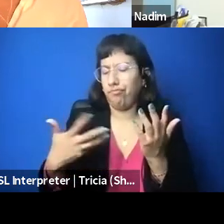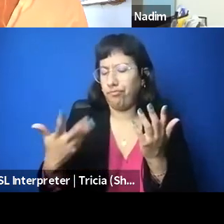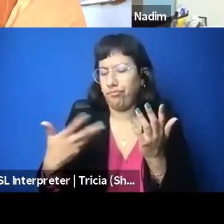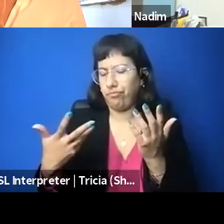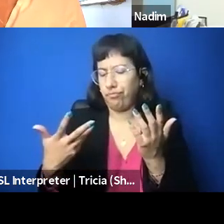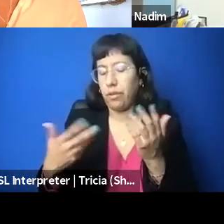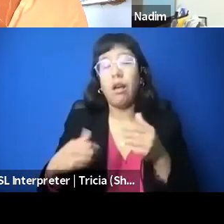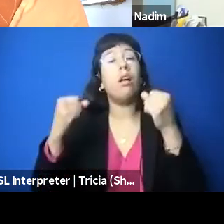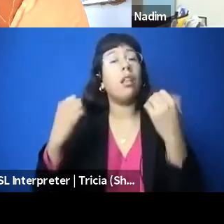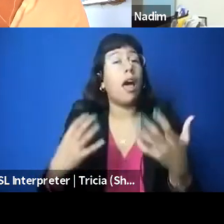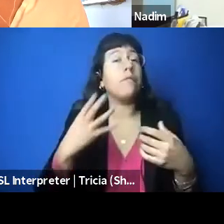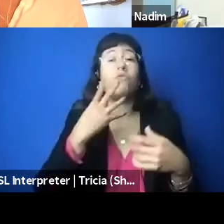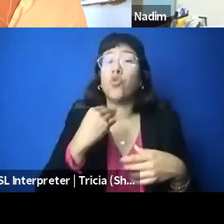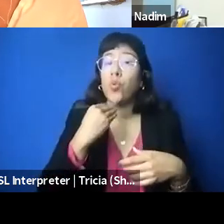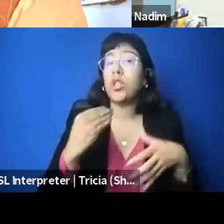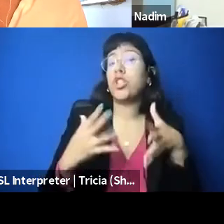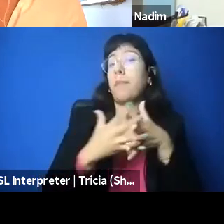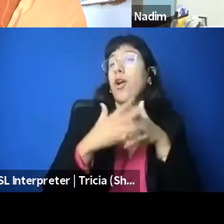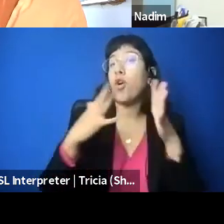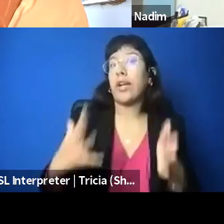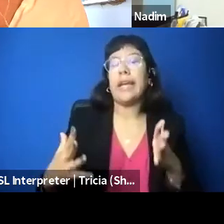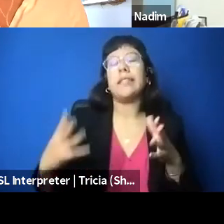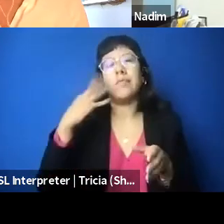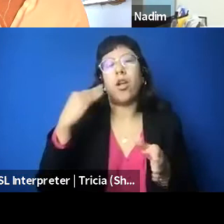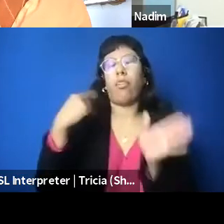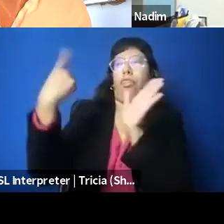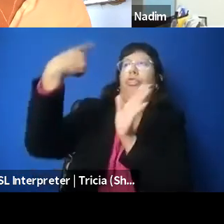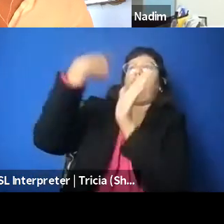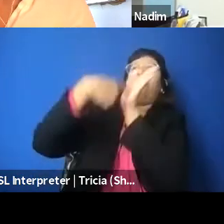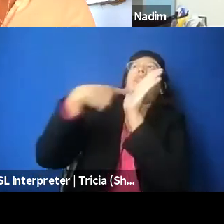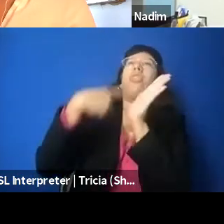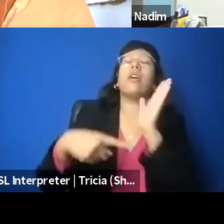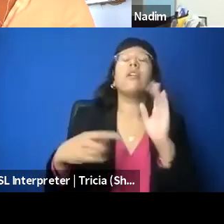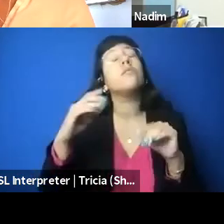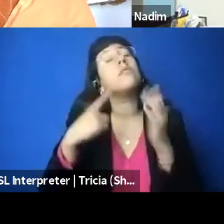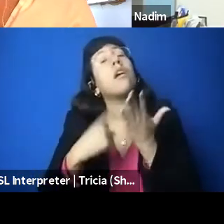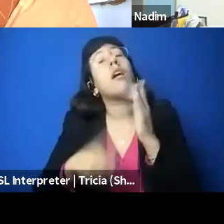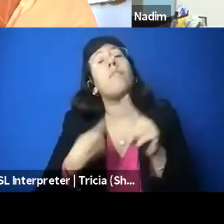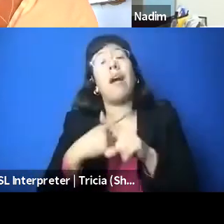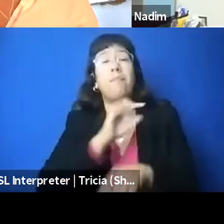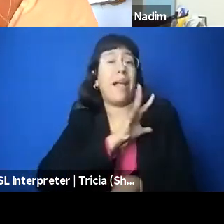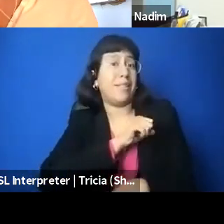who are also being attacked. So when we talk about Palestinian advocacy, I think we're talking about advocacy for Palestinian rights,